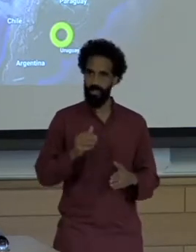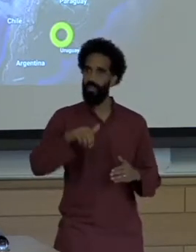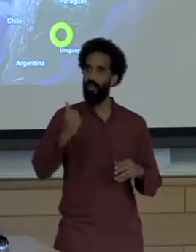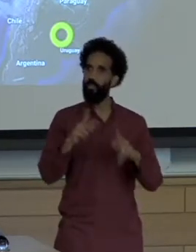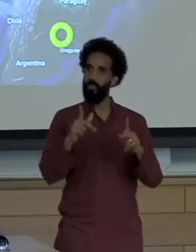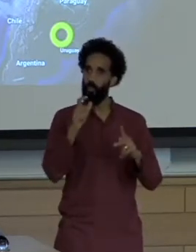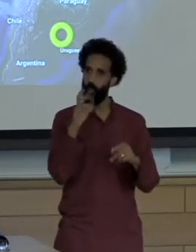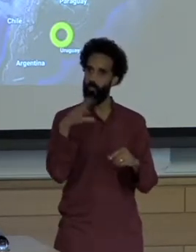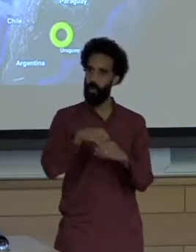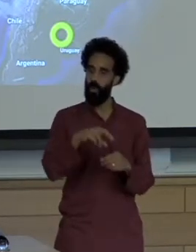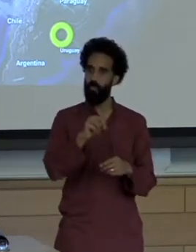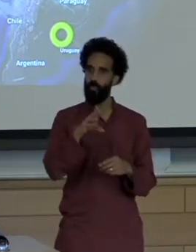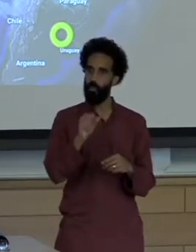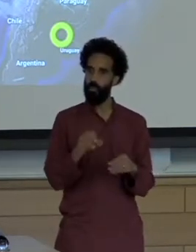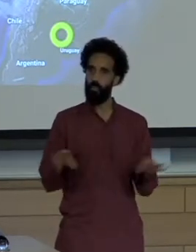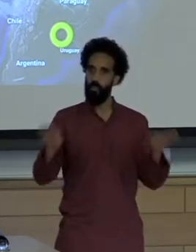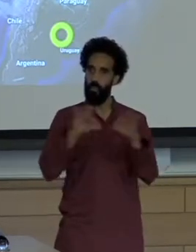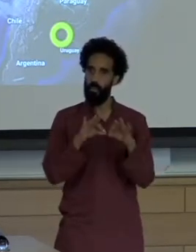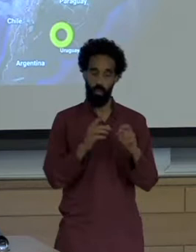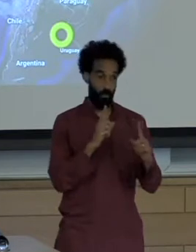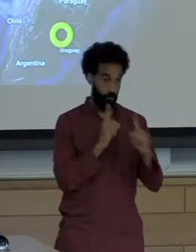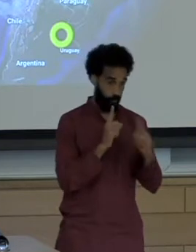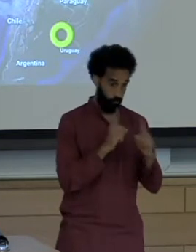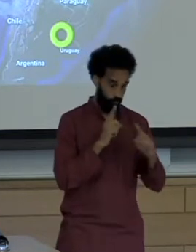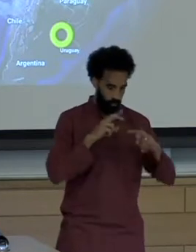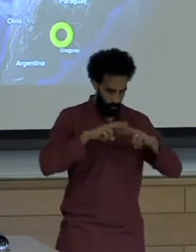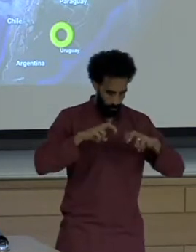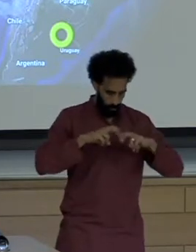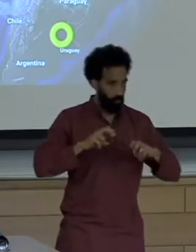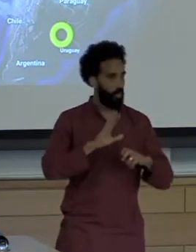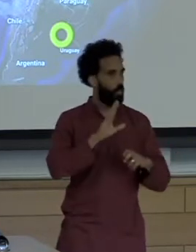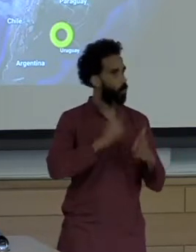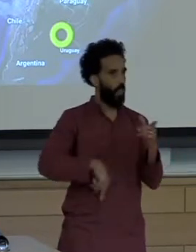Basically the questions we're asking are questions about; how does the news report these stories?